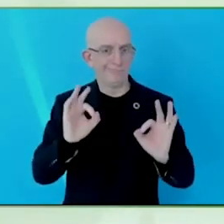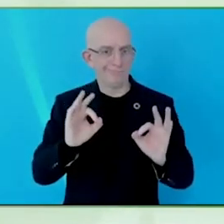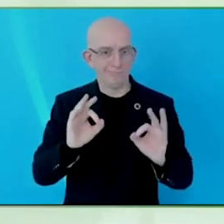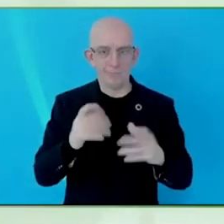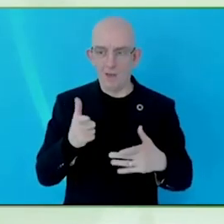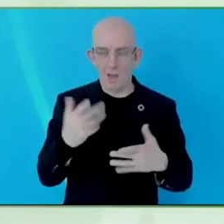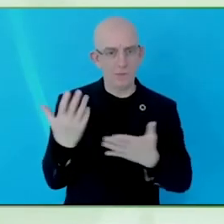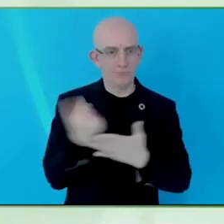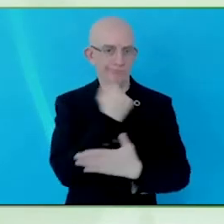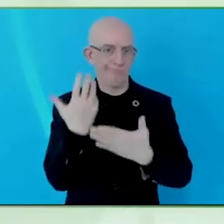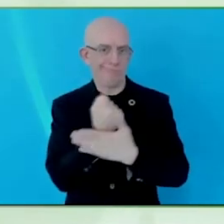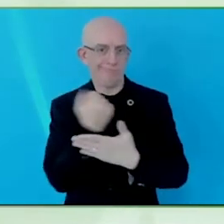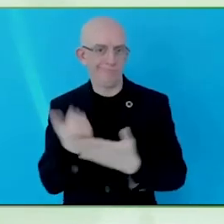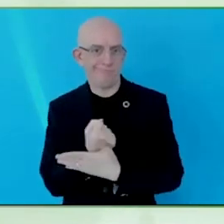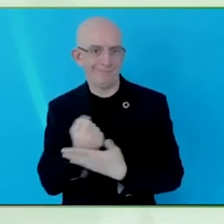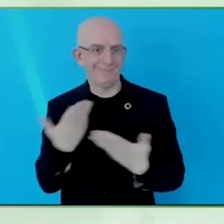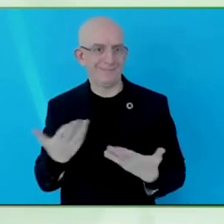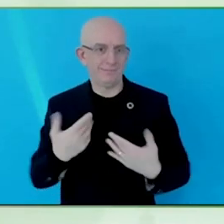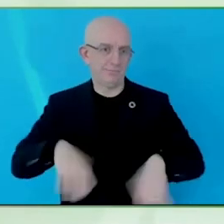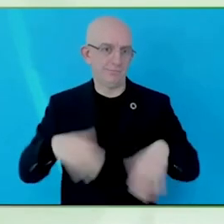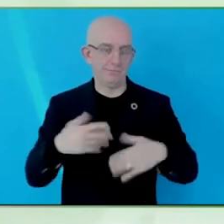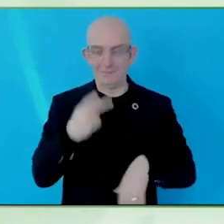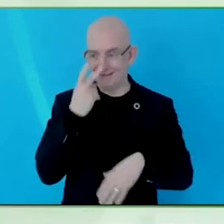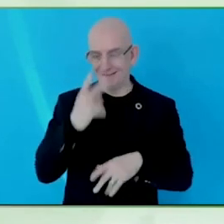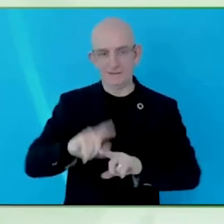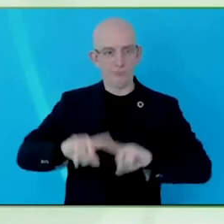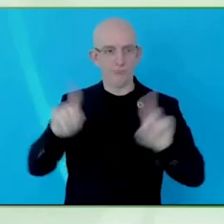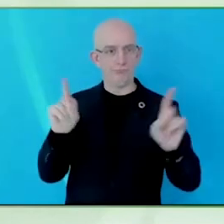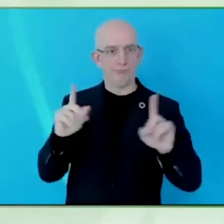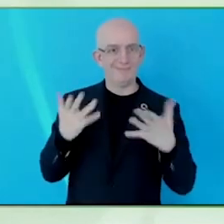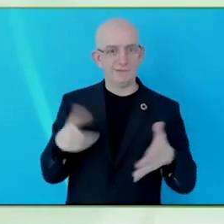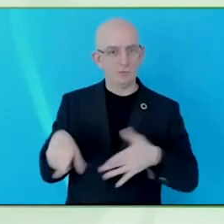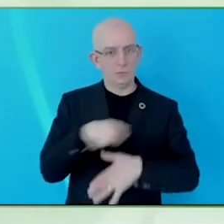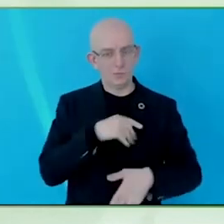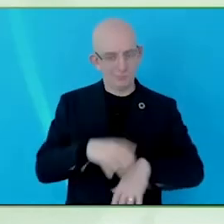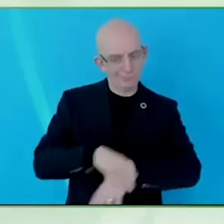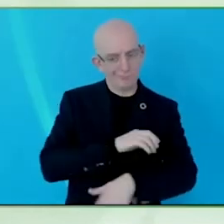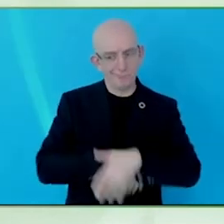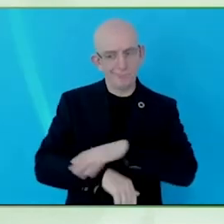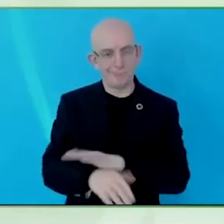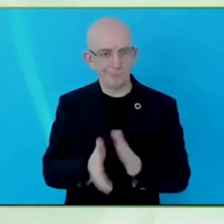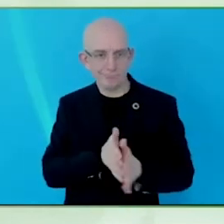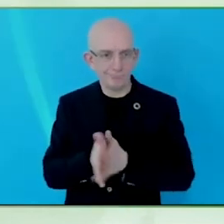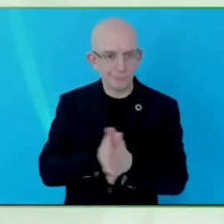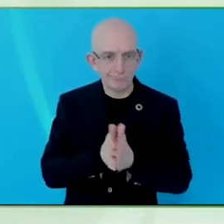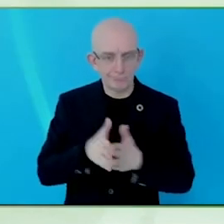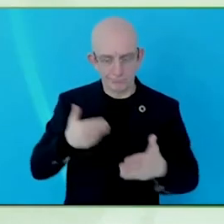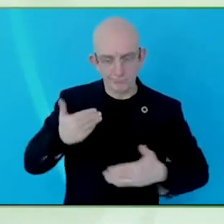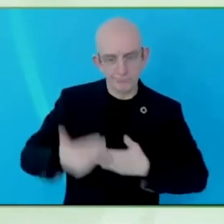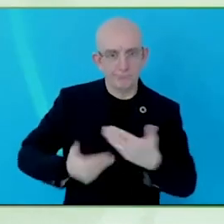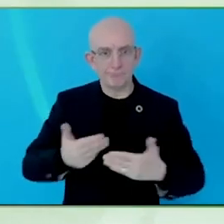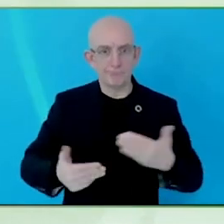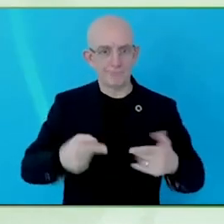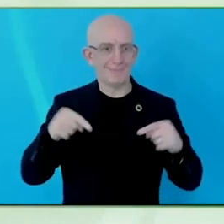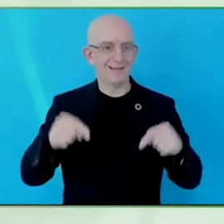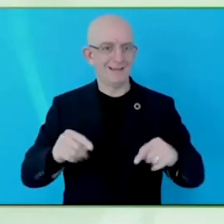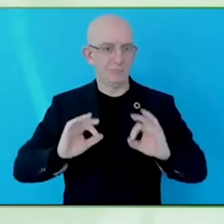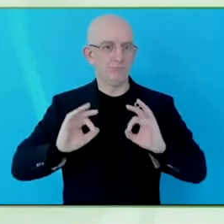well that we are trying to get out of this, so making it a forum by the community rather than getting the community in just for something